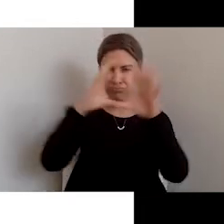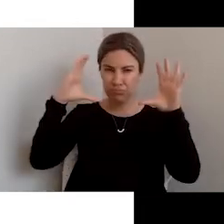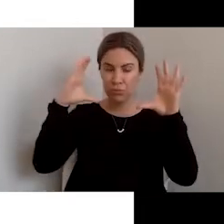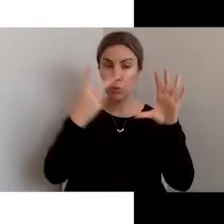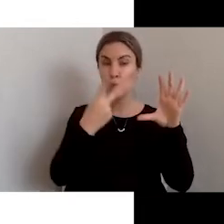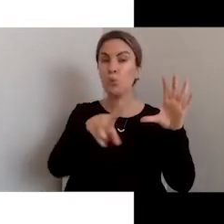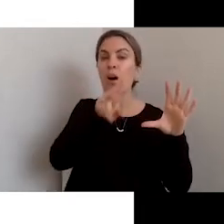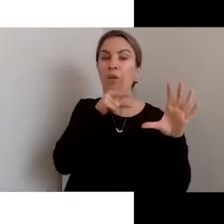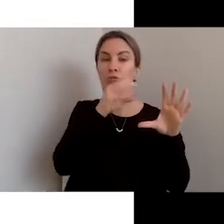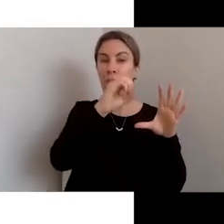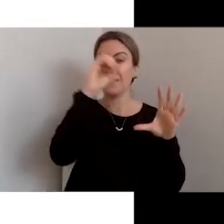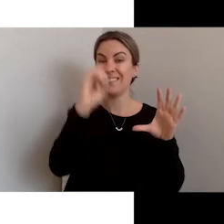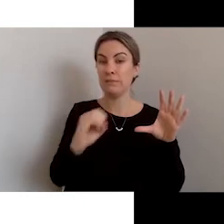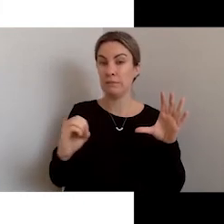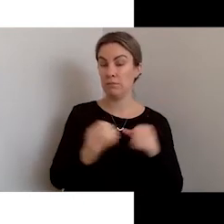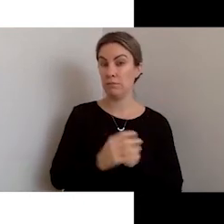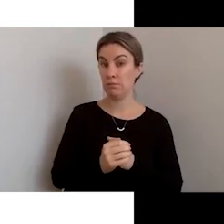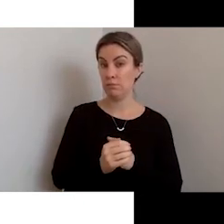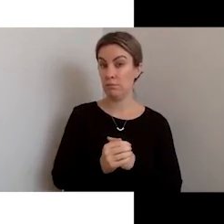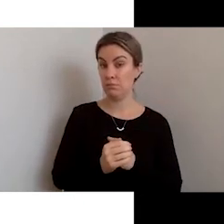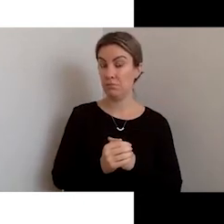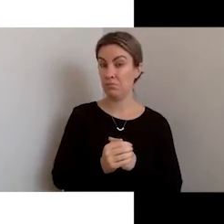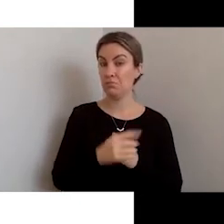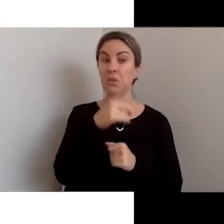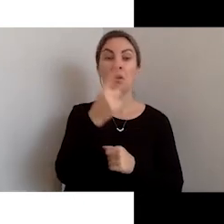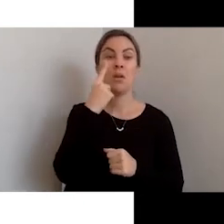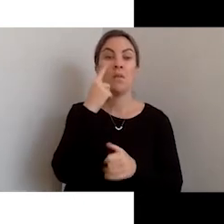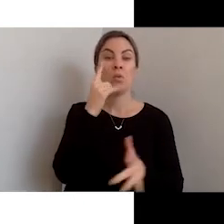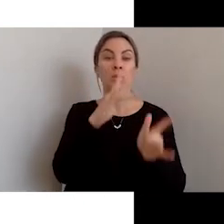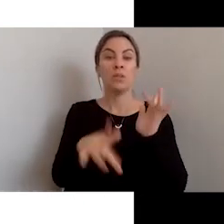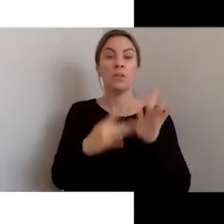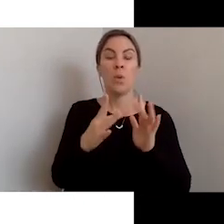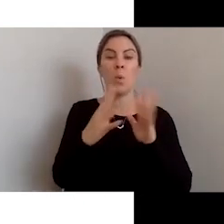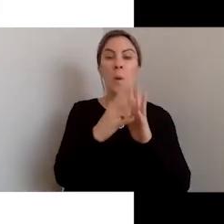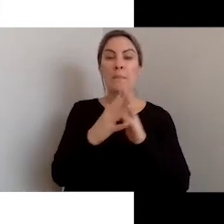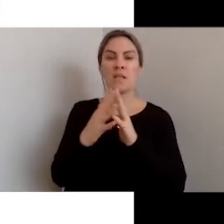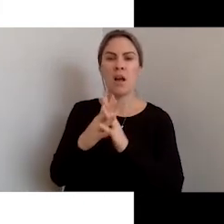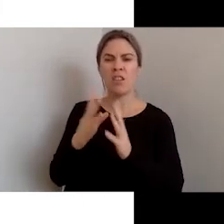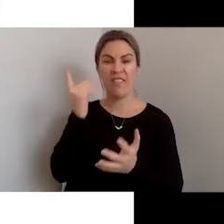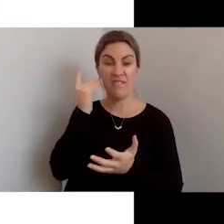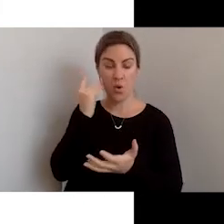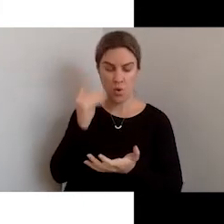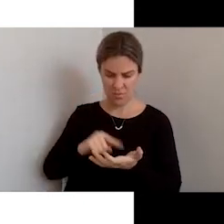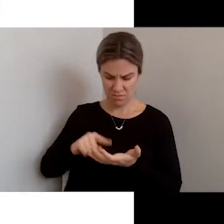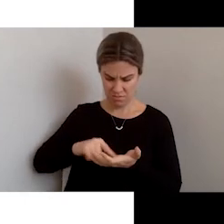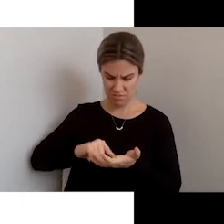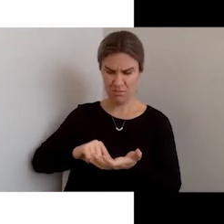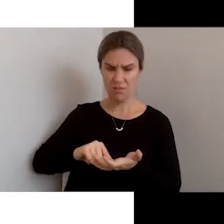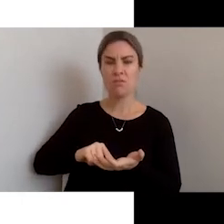site on a phone or mobile device. Turn on high contrast.